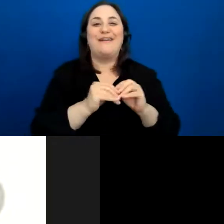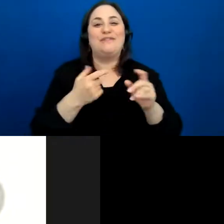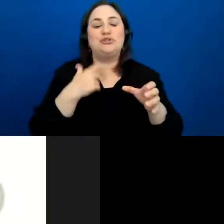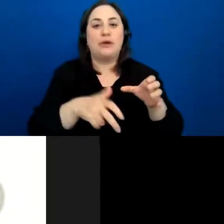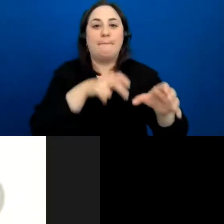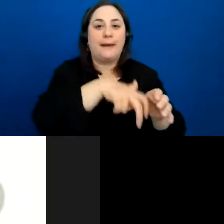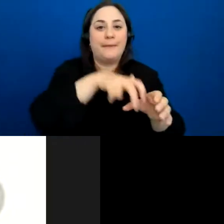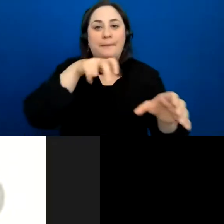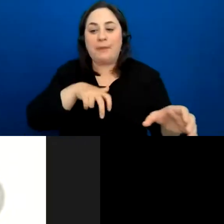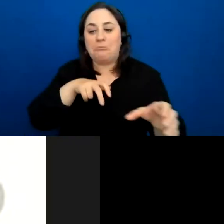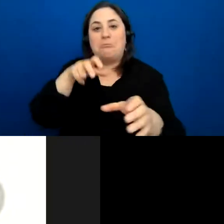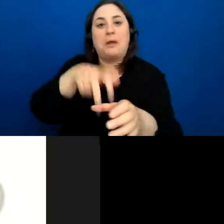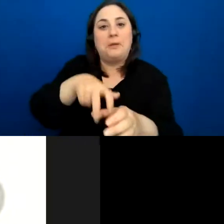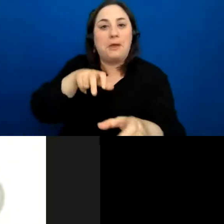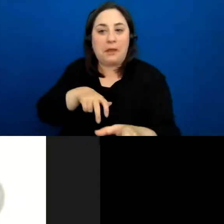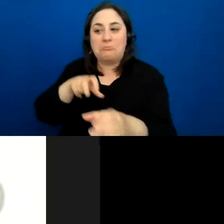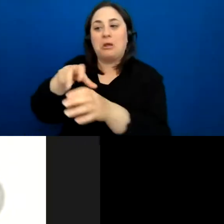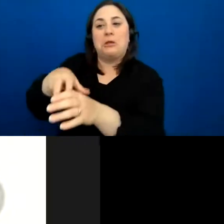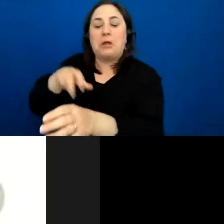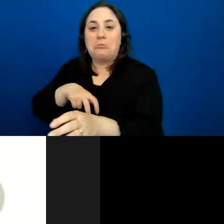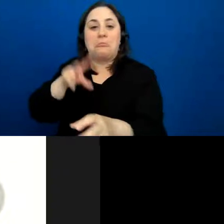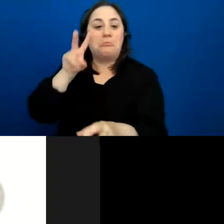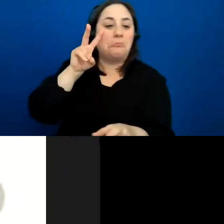any of the breakout rooms, see what is happening in there, but you always have